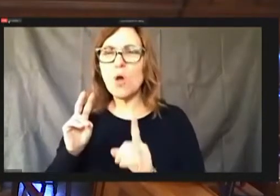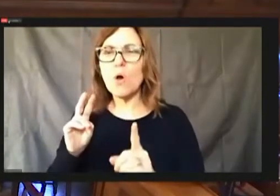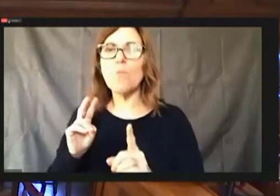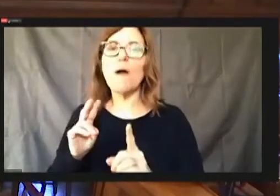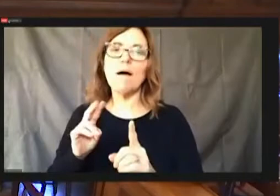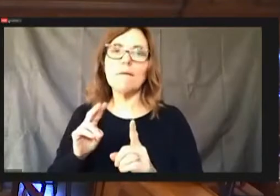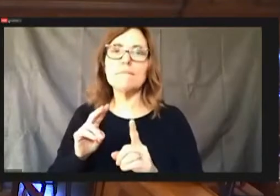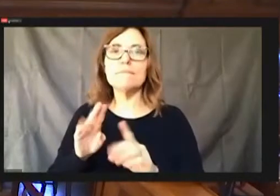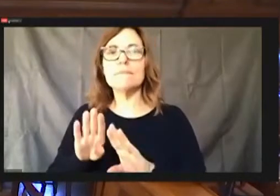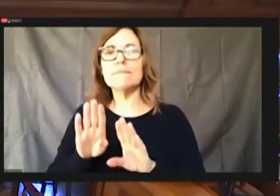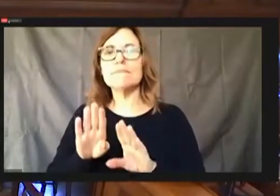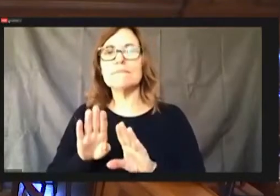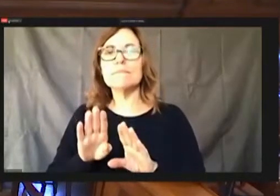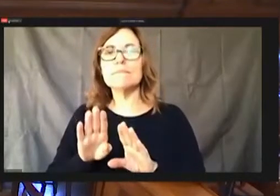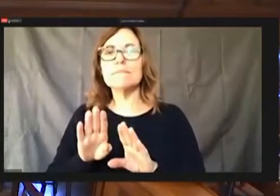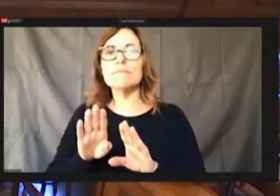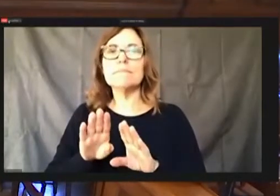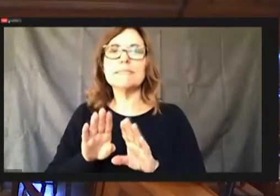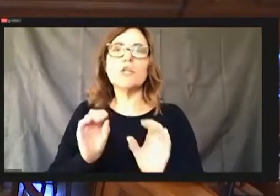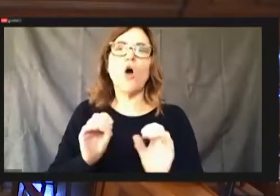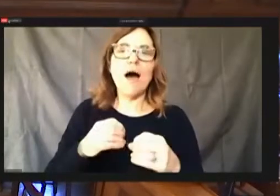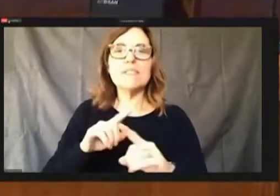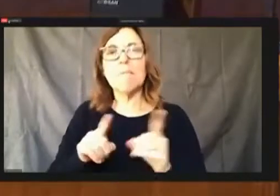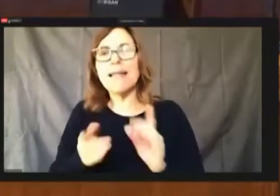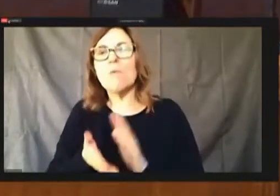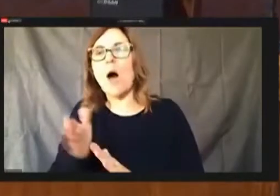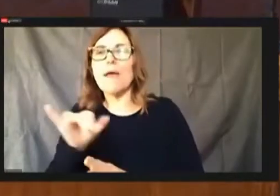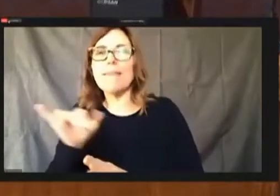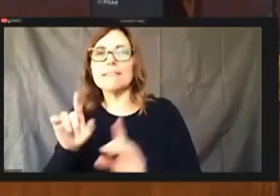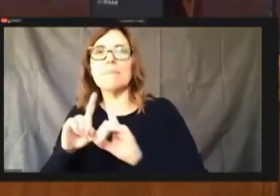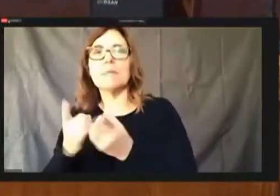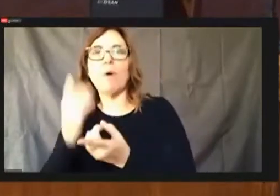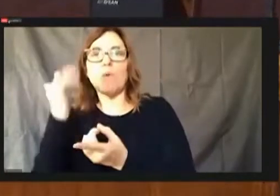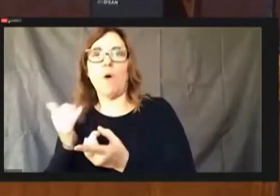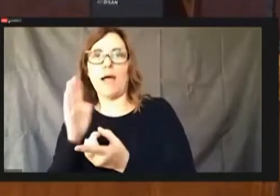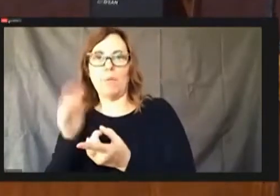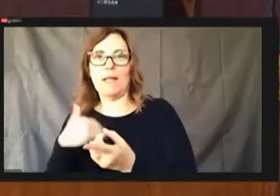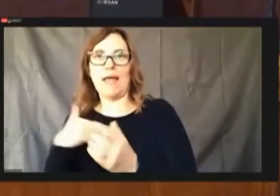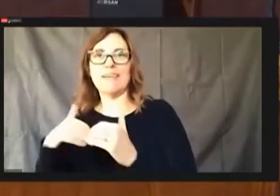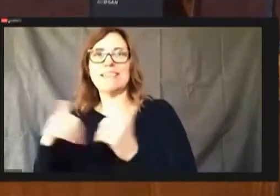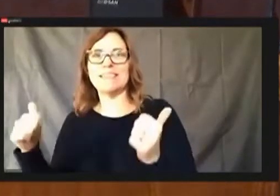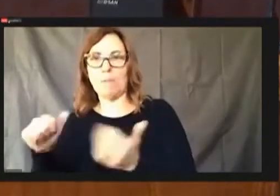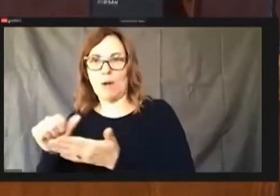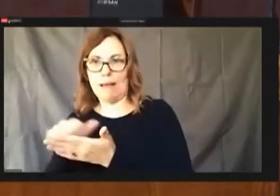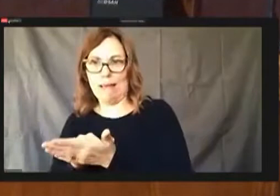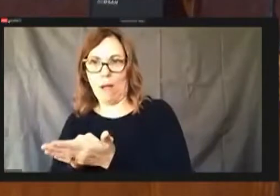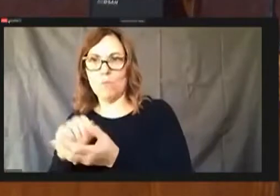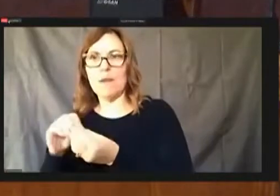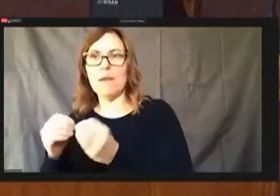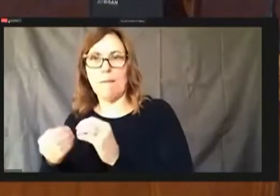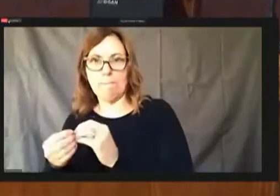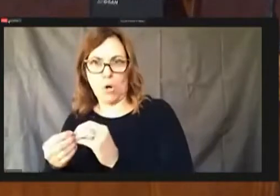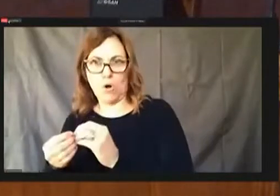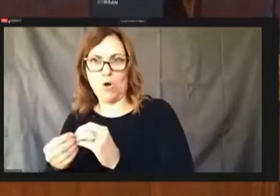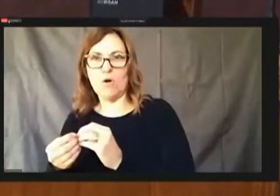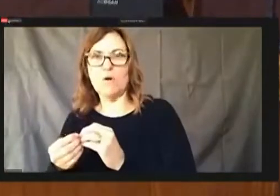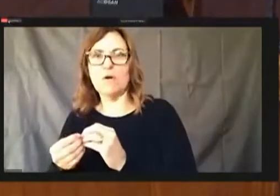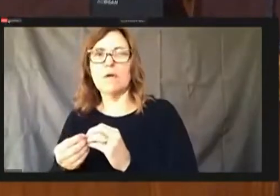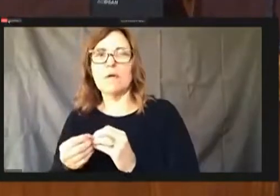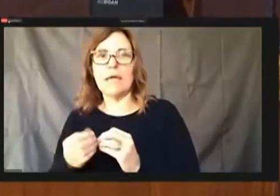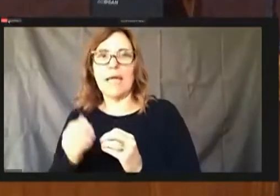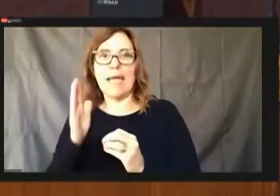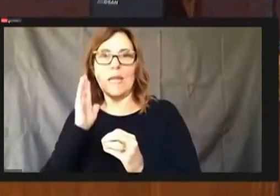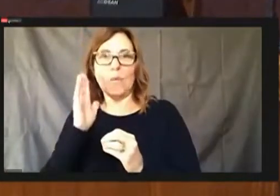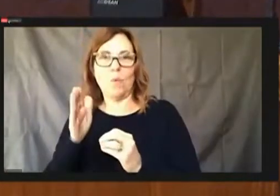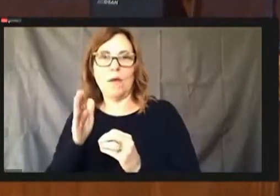will have a separate account number role will hit an item rather than coming from an equity